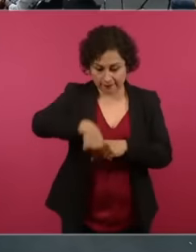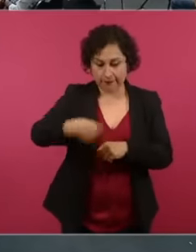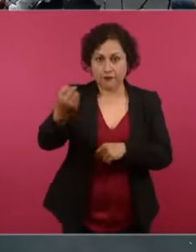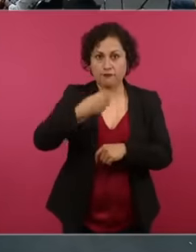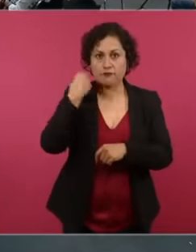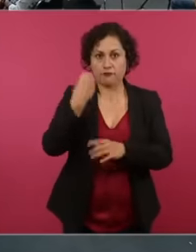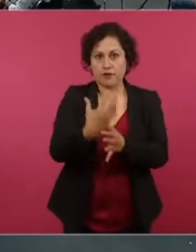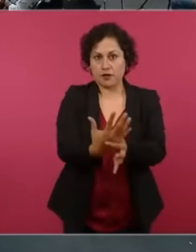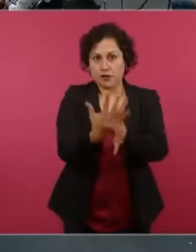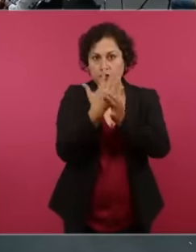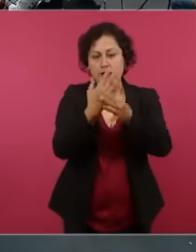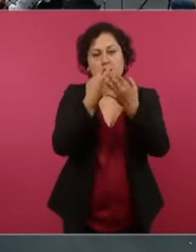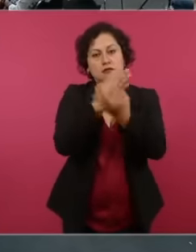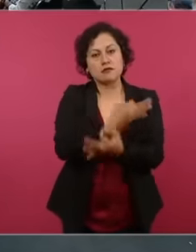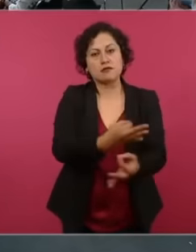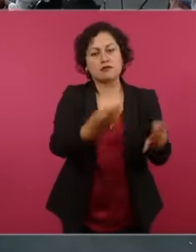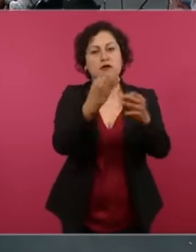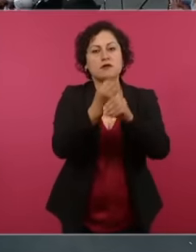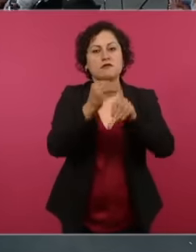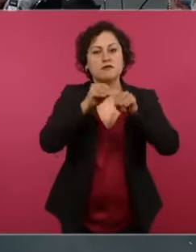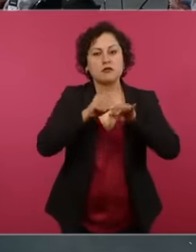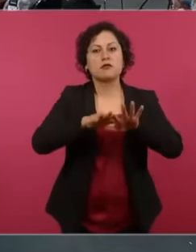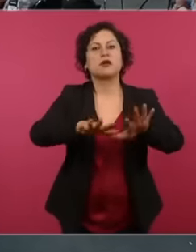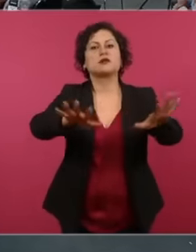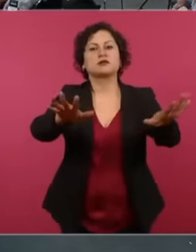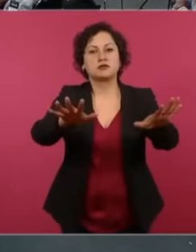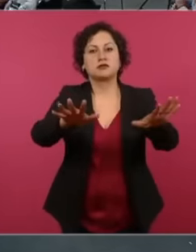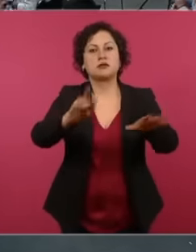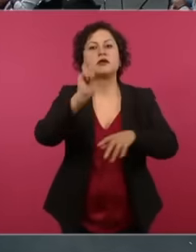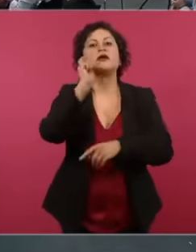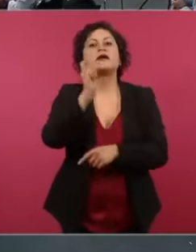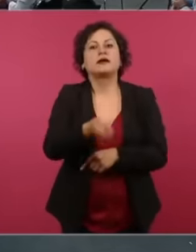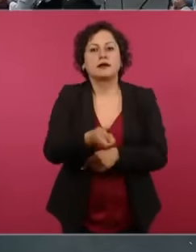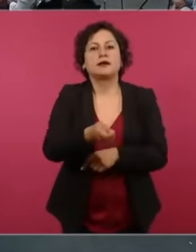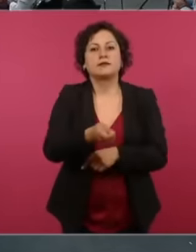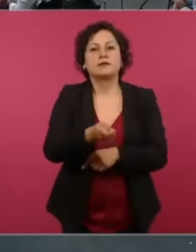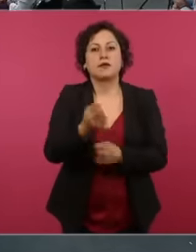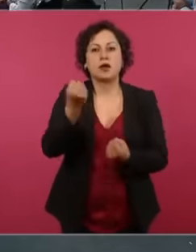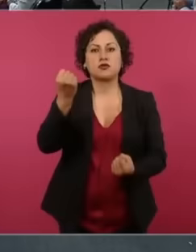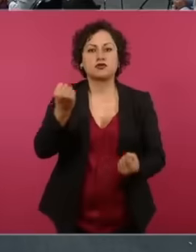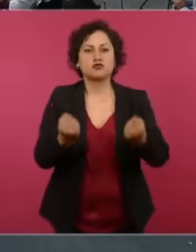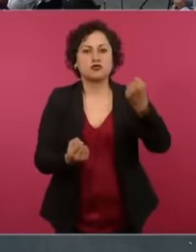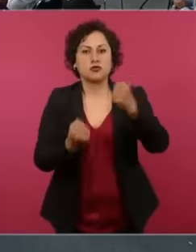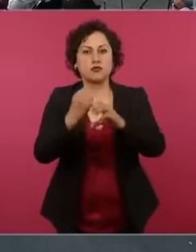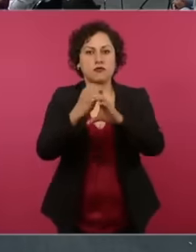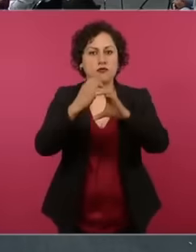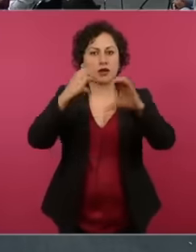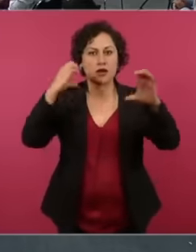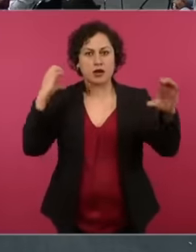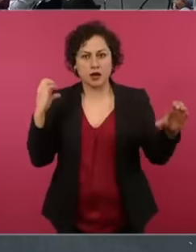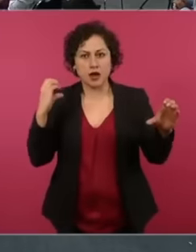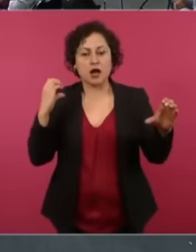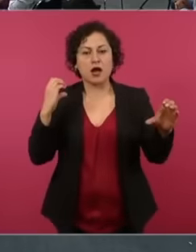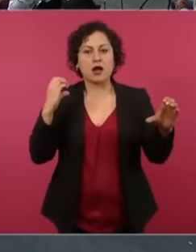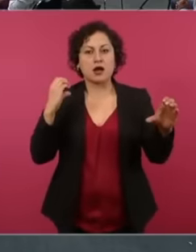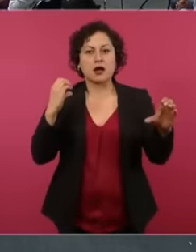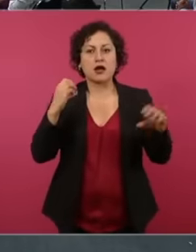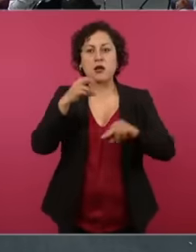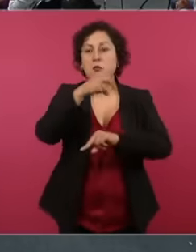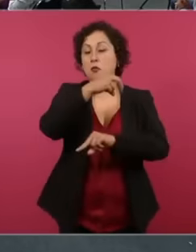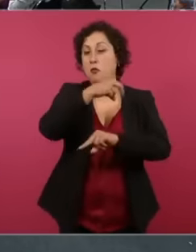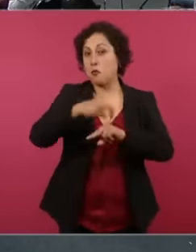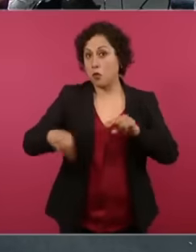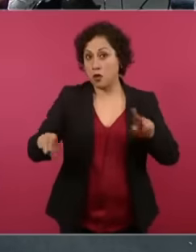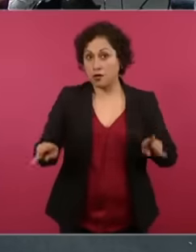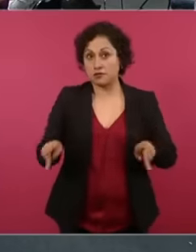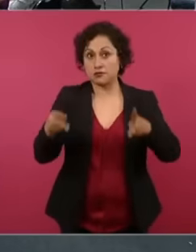announced that bus drivers would be prohibited from selling truck tickets to